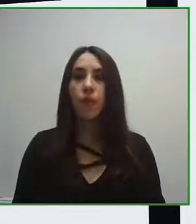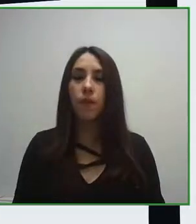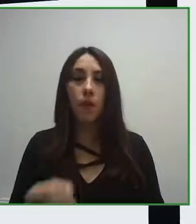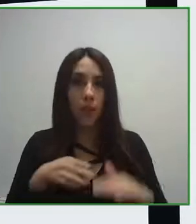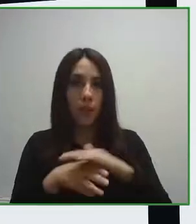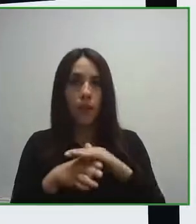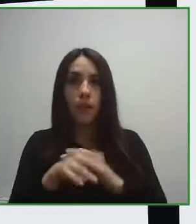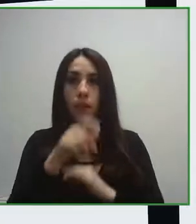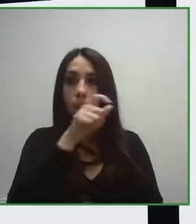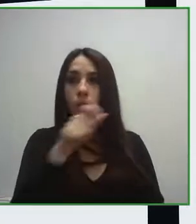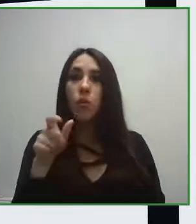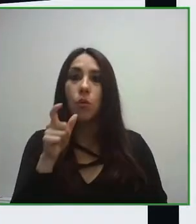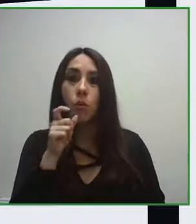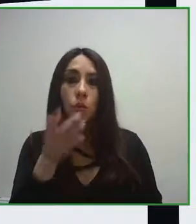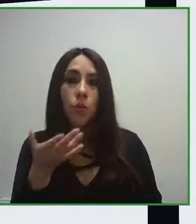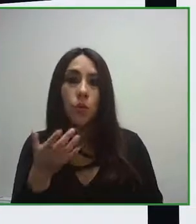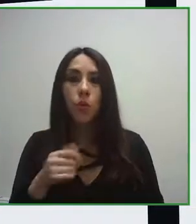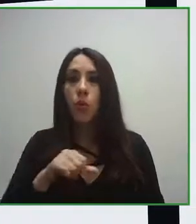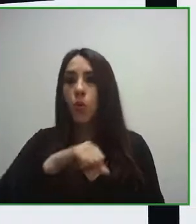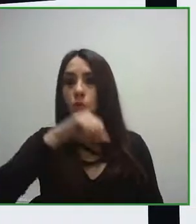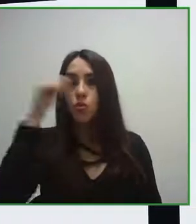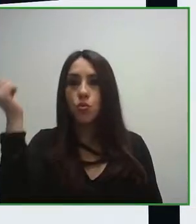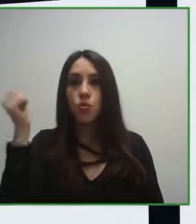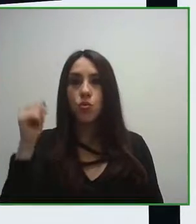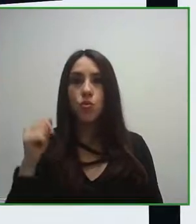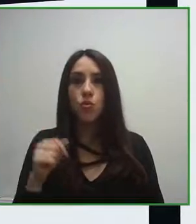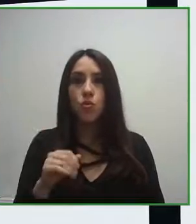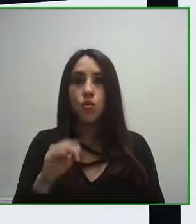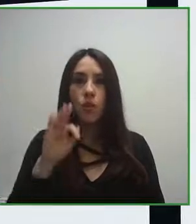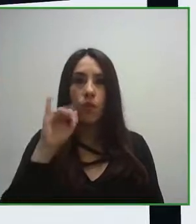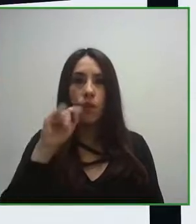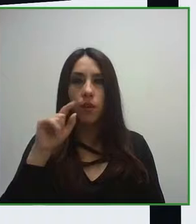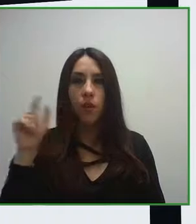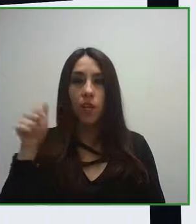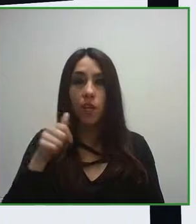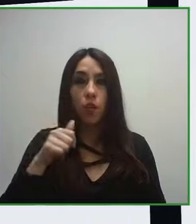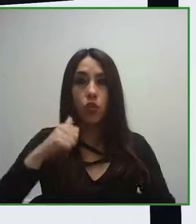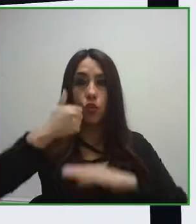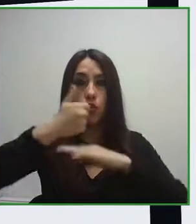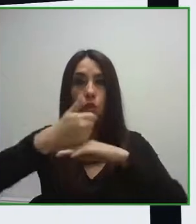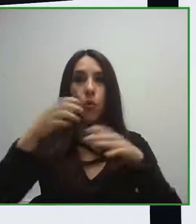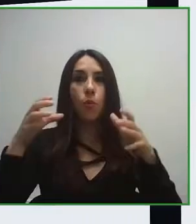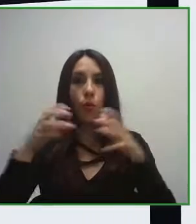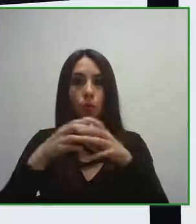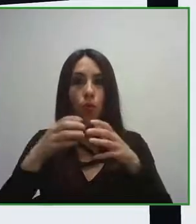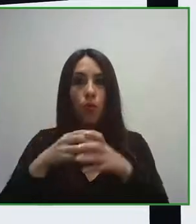They will be joined by Francisca Florenzano the managing director of Fundación